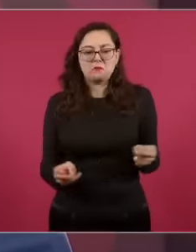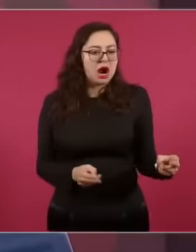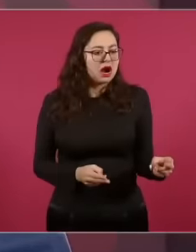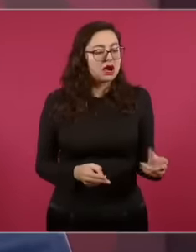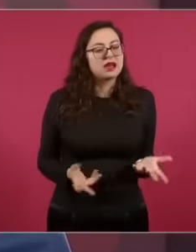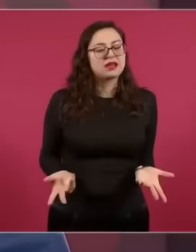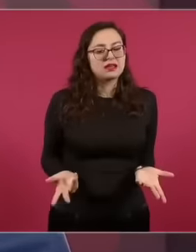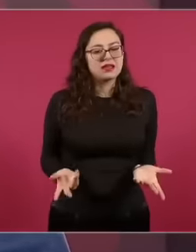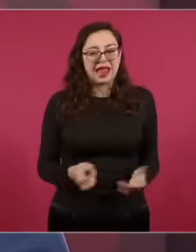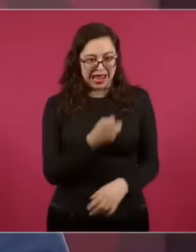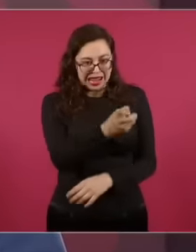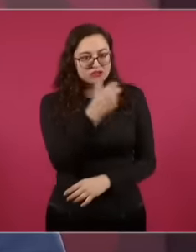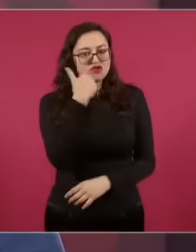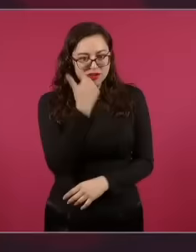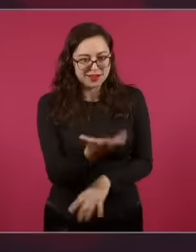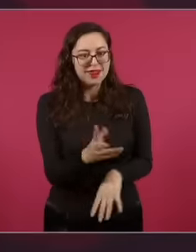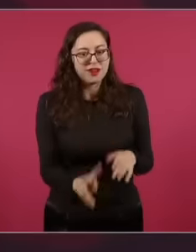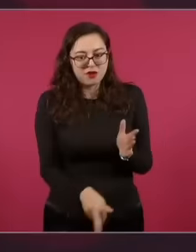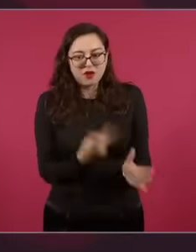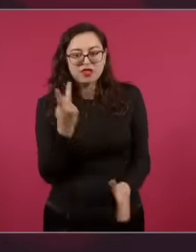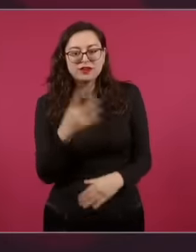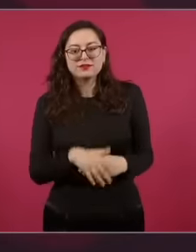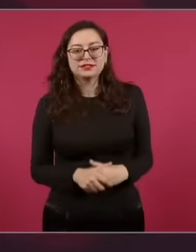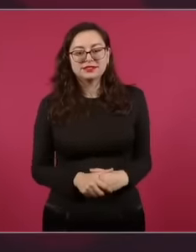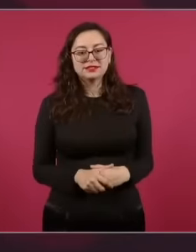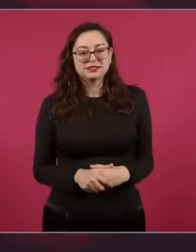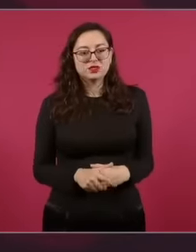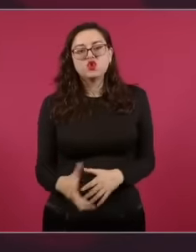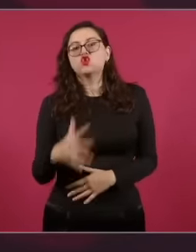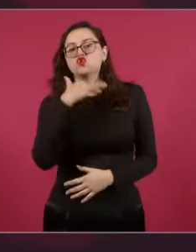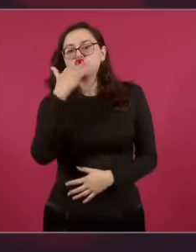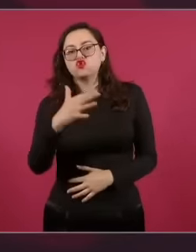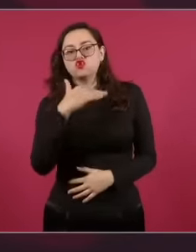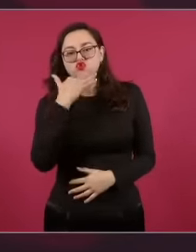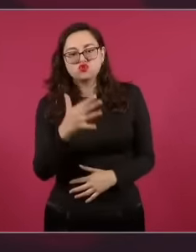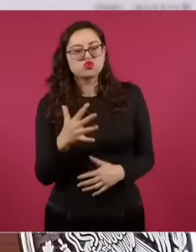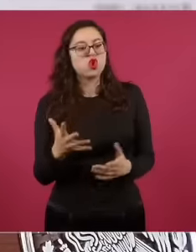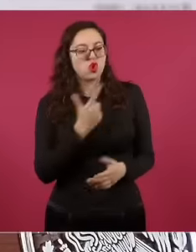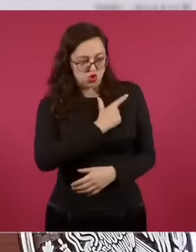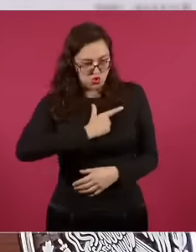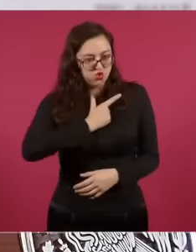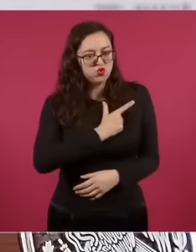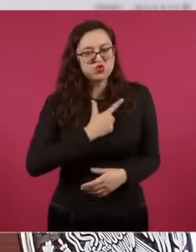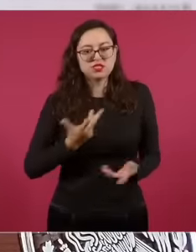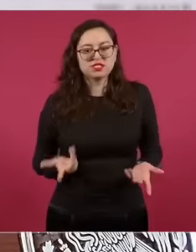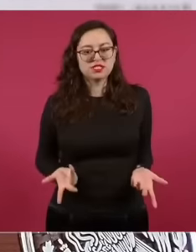promoting corruption because they are part of the